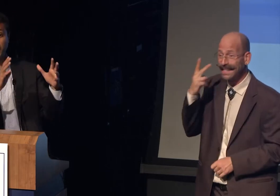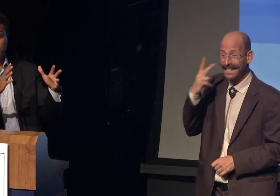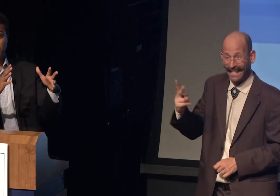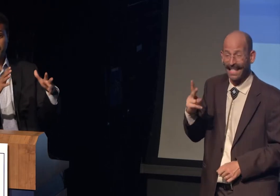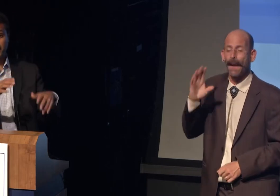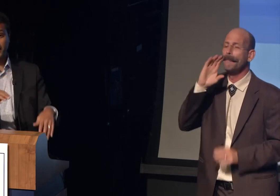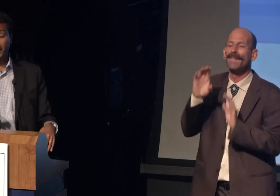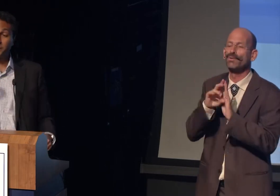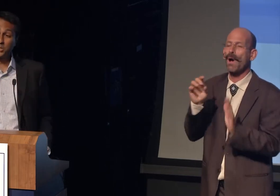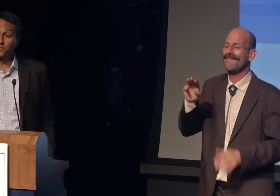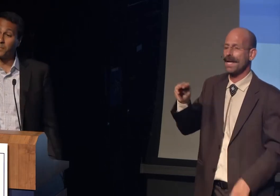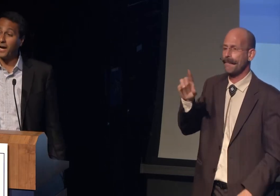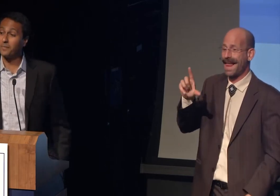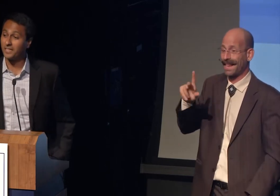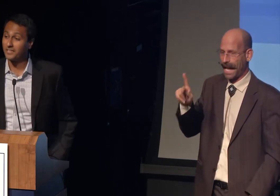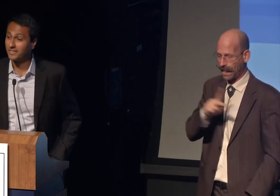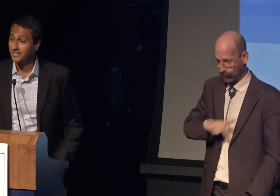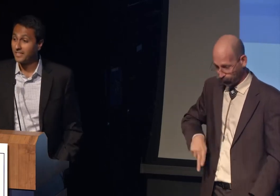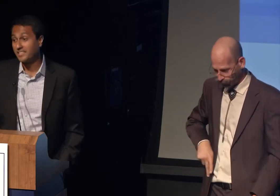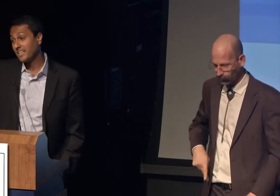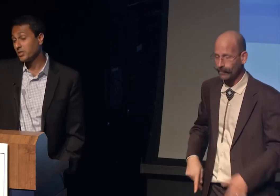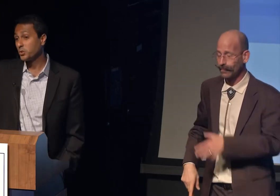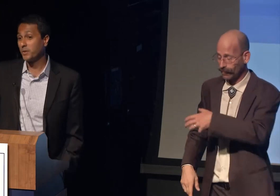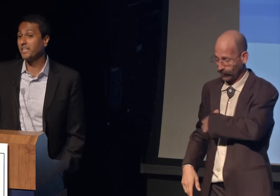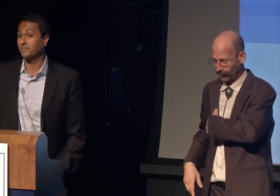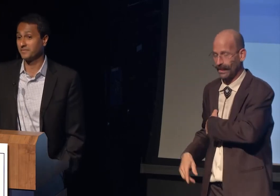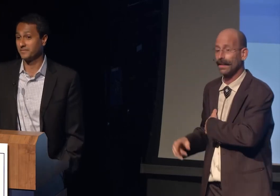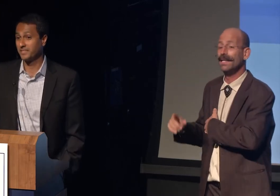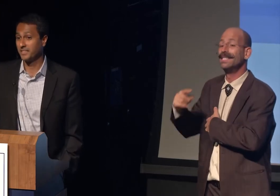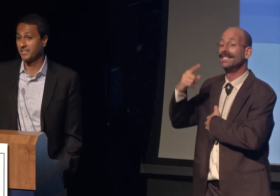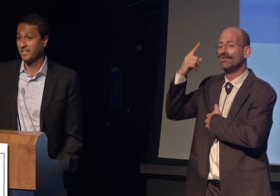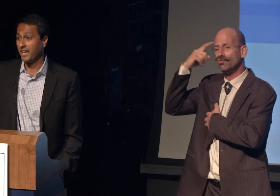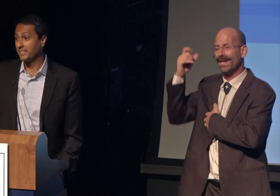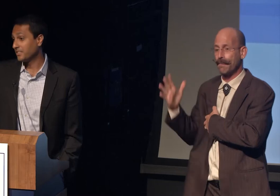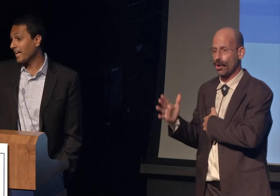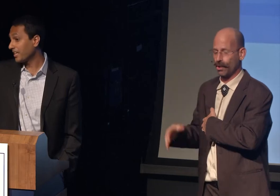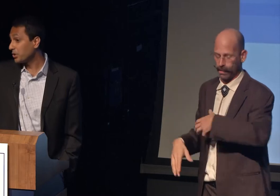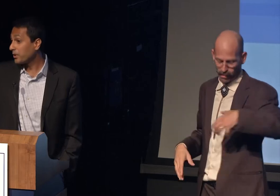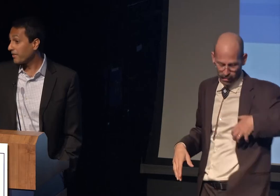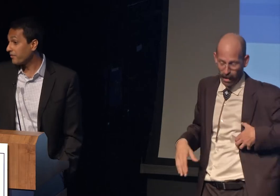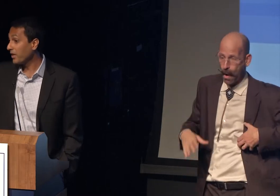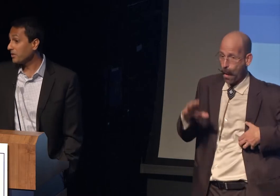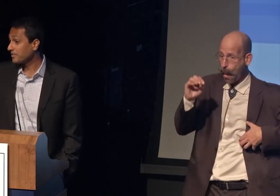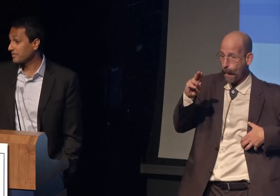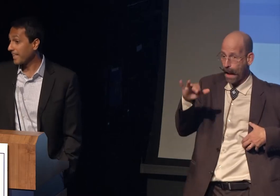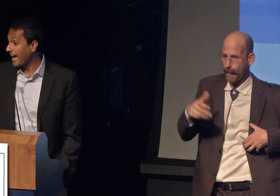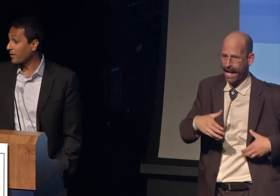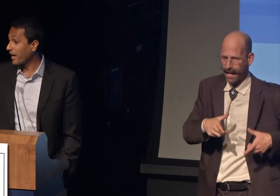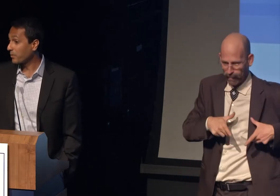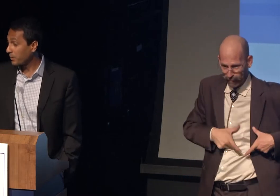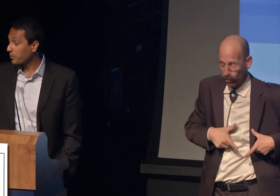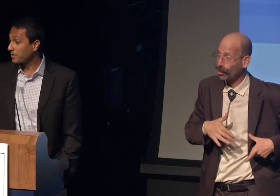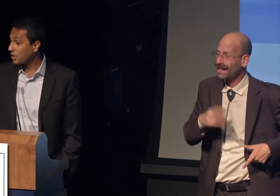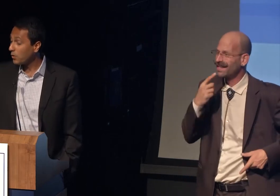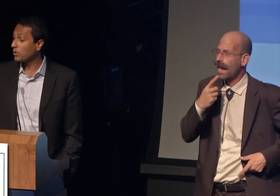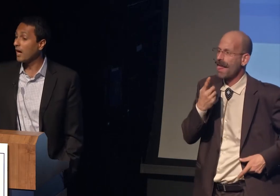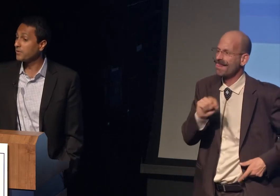had a picture of Obama and said "the dream." And Dalia, you and I felt that in the oval office